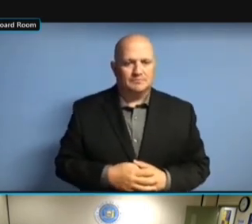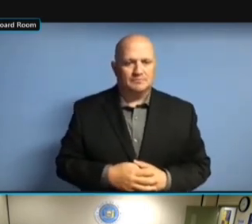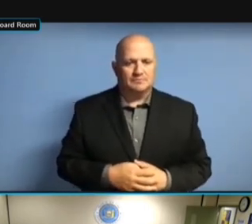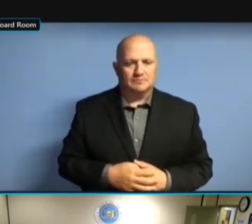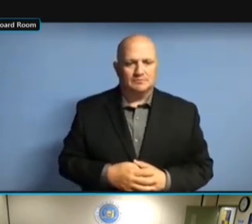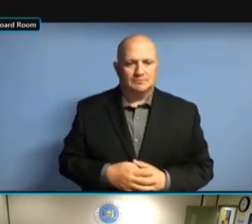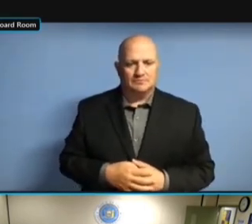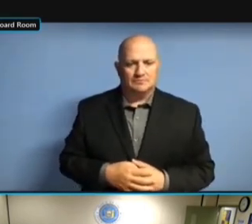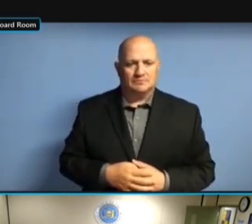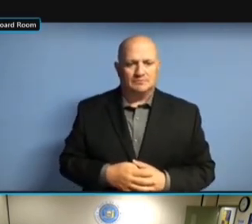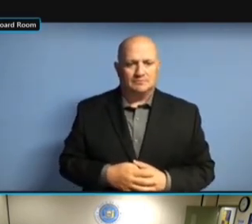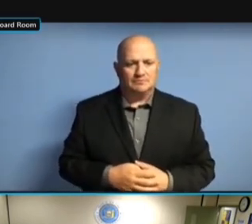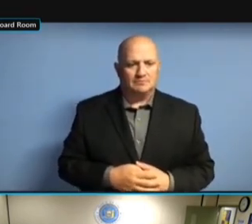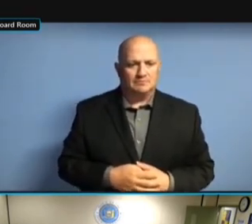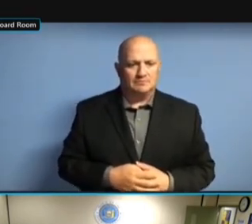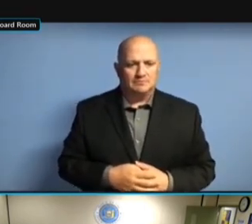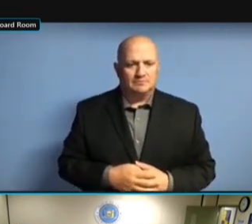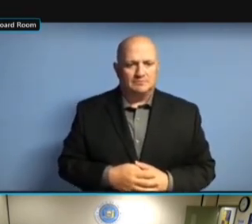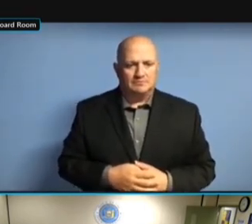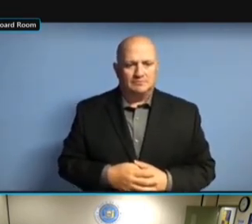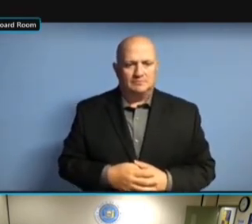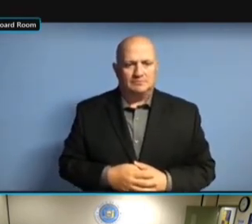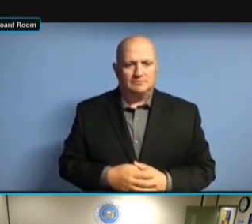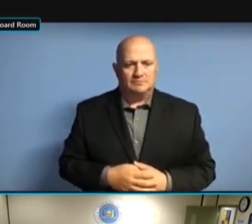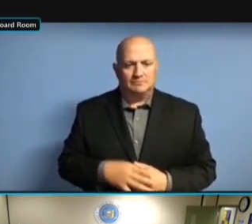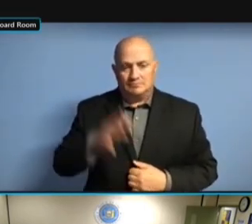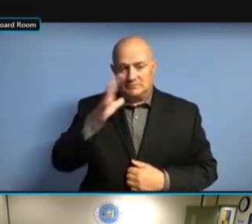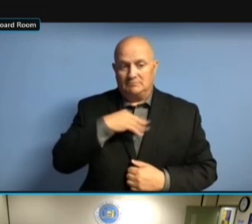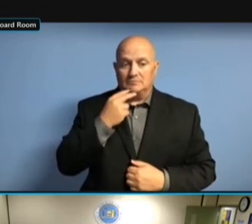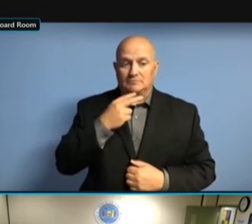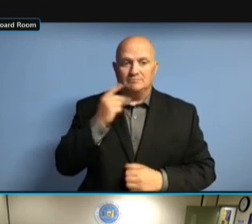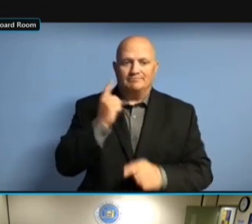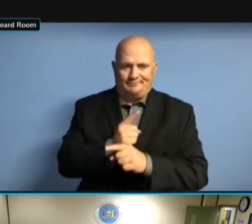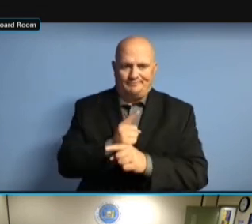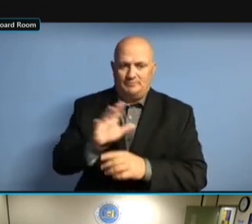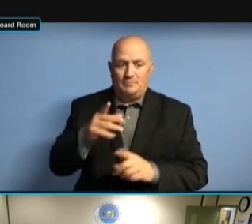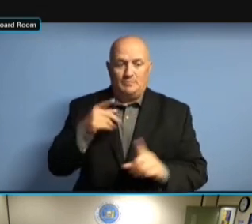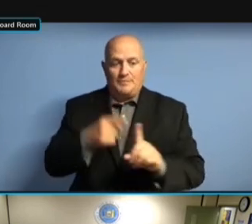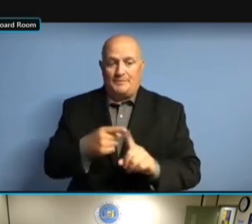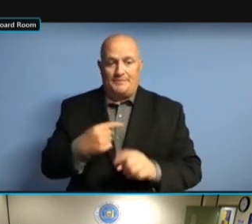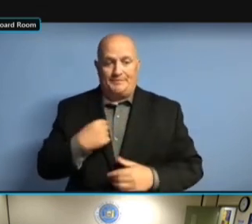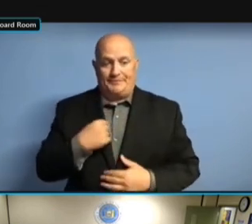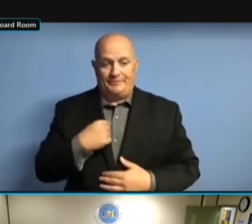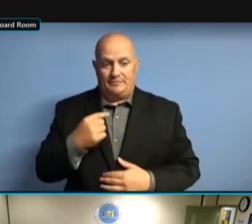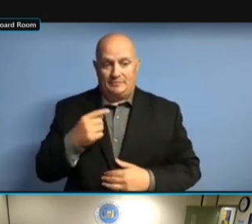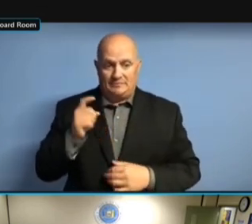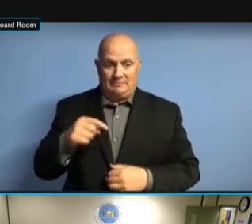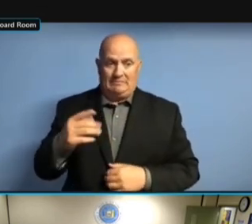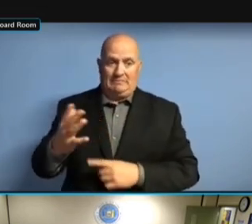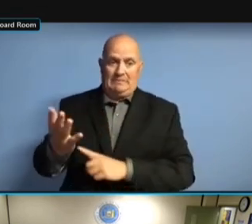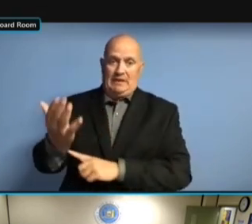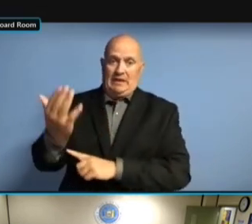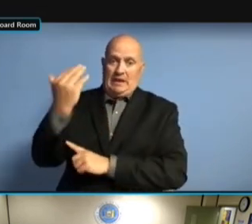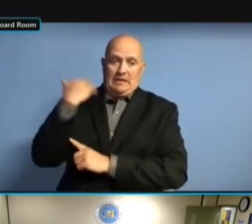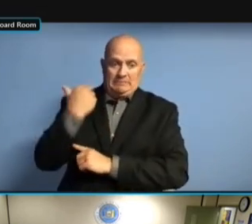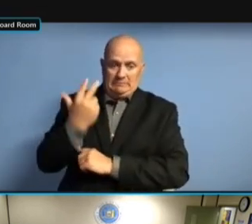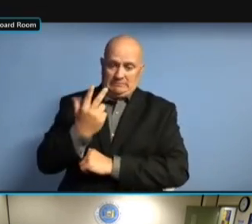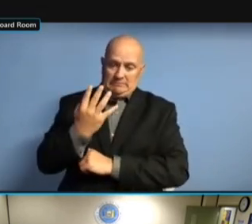SO IN SOME CASES, YES, I'M GOING BACK, THREE, FOUR, FIVE SO IN SOME CASES, YES, I'M GOING BACK, THREE, FOUR, FIVE YEARS. BACK, THREE, FOUR, FIVE YEARS. BACK, THREE, FOUR, FIVE YEARS. IT BACK, THREE, FOUR, FIVE YEARS. IT JUST BACK, THREE, FOUR, FIVE YEARS. IT JUST DEPENDS BACK, THREE, FOUR, FIVE YEARS. IT JUST DEPENDS ON BACK, THREE, FOUR, FIVE YEARS. IT JUST DEPENDS ON HOW BACK, THREE, FOUR, FIVE YEARS. IT JUST DEPENDS ON HOW -- BACK, THREE, FOUR, FIVE YEARS. IT JUST DEPENDS ON HOW -- I IT JUST DEPENDS ON HOW -- I IT JUST DEPENDS ON HOW -- I MEAN, IT JUST DEPENDS ON HOW -- I MEAN, SINCE IT JUST DEPENDS ON HOW -- I MEAN, SINCE THIS IT JUST DEPENDS ON HOW -- I MEAN, SINCE THIS NONFILER IT JUST DEPENDS ON HOW -- I MEAN, SINCE THIS NONFILER LIST MEAN, SINCE THIS NONFILER LIST MEAN, SINCE THIS NONFILER LIST HAS MEAN, SINCE THIS NONFILER LIST HAS BEEN MEAN, SINCE THIS NONFILER LIST HAS BEEN GENERATED, MEAN, SINCE THIS NONFILER LIST HAS BEEN GENERATED, WE'VE MEAN, SINCE THIS NONFILER LIST HAS BEEN GENERATED, WE'VE SENT HAS BEEN GENERATED, WE'VE SENT HAS BEEN GENERATED, WE'VE SENT THE